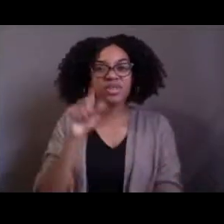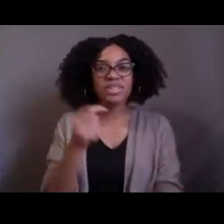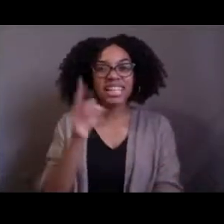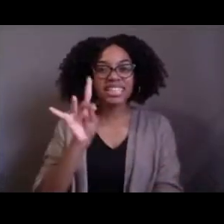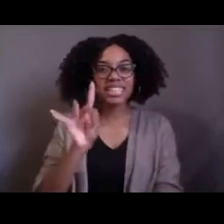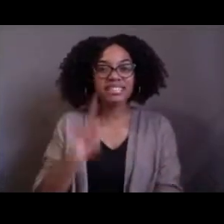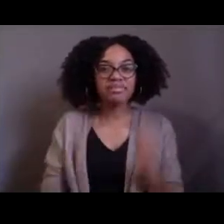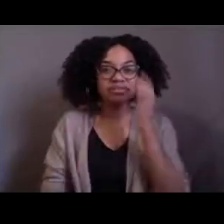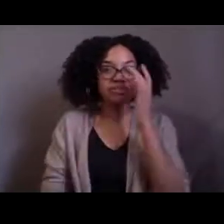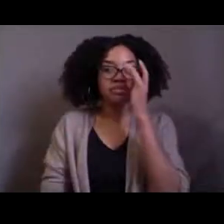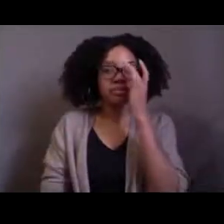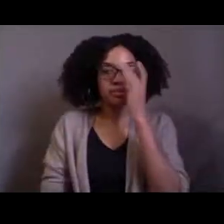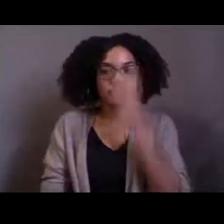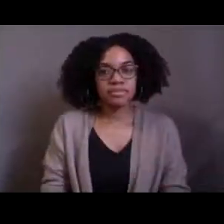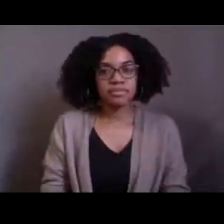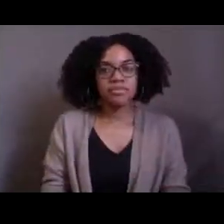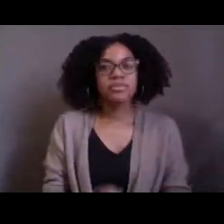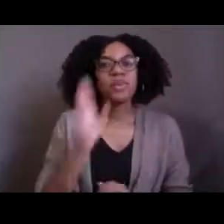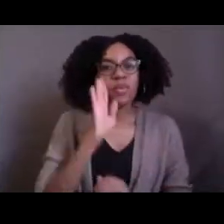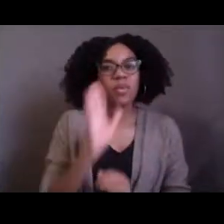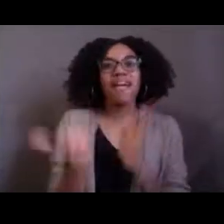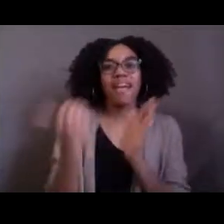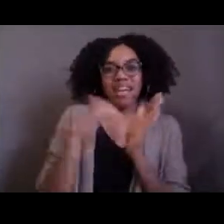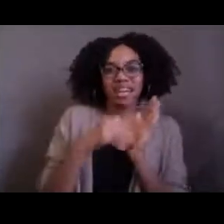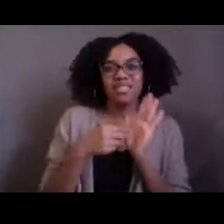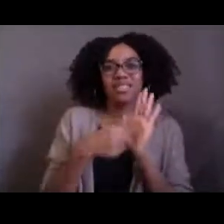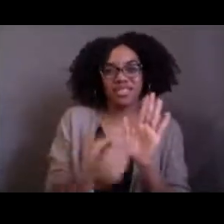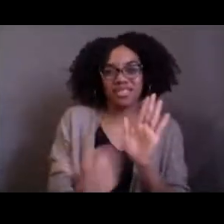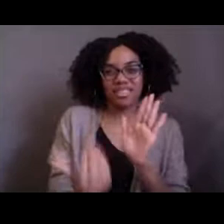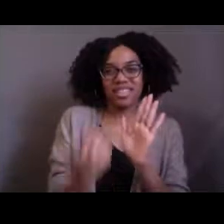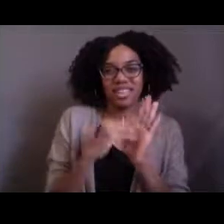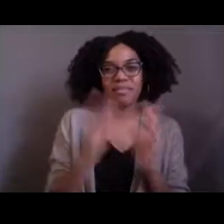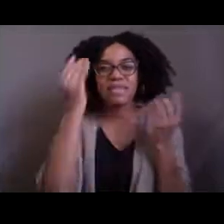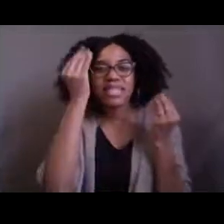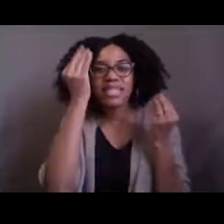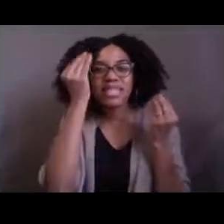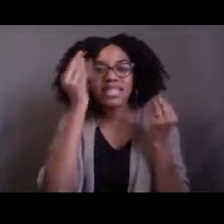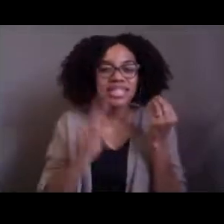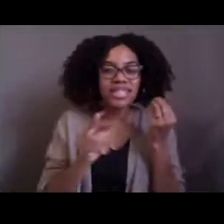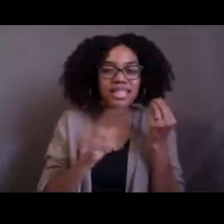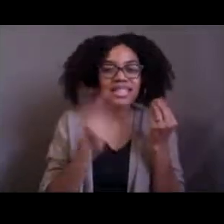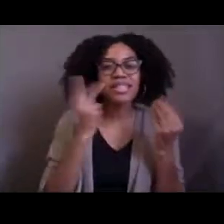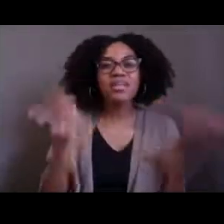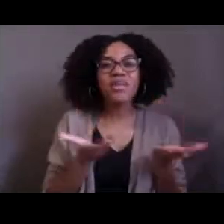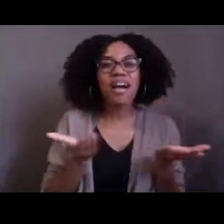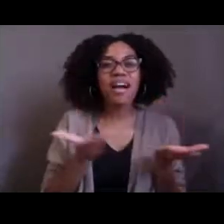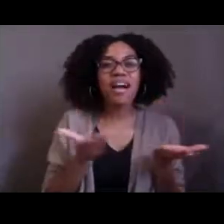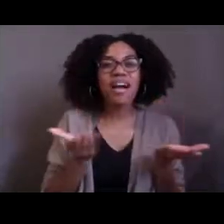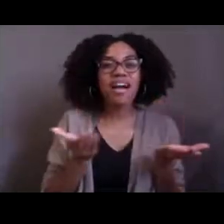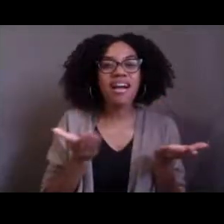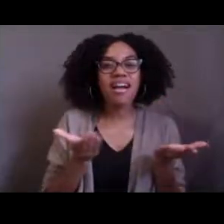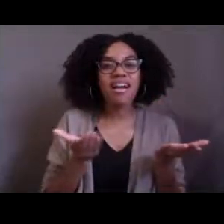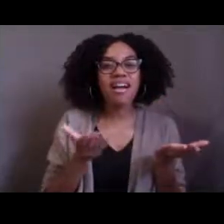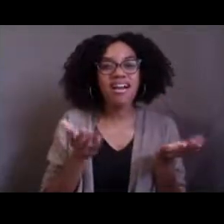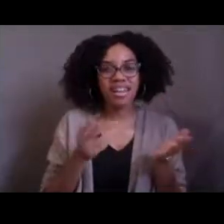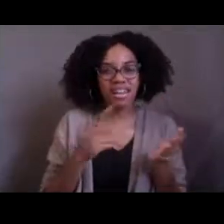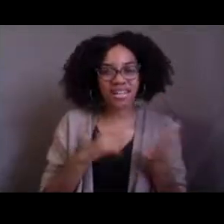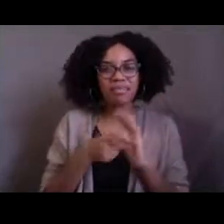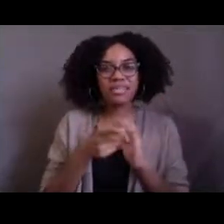and you'll get a replay in just a minute but think about what you see here and what this might mean for the animals that we're looking at.